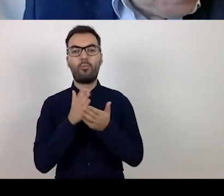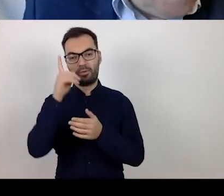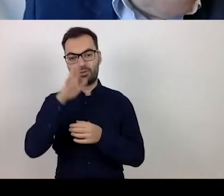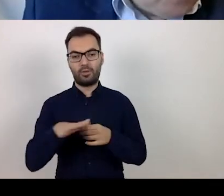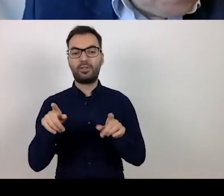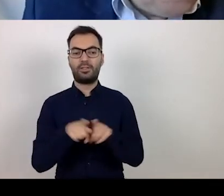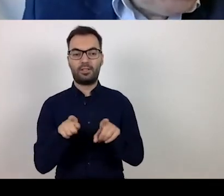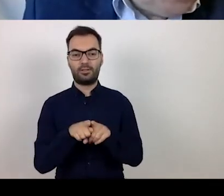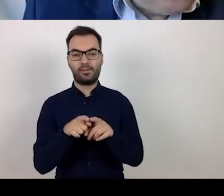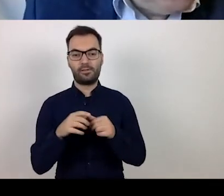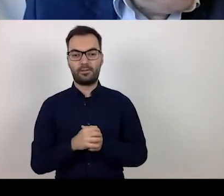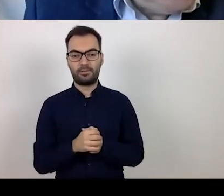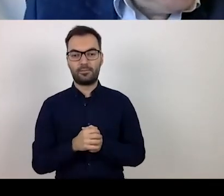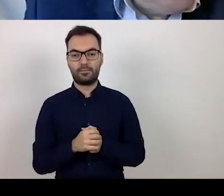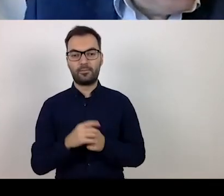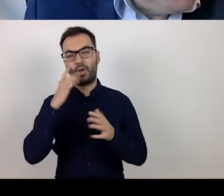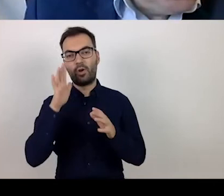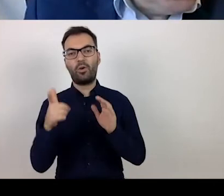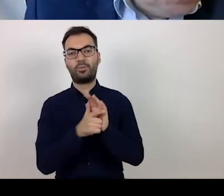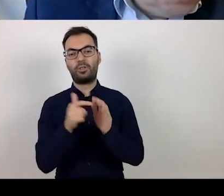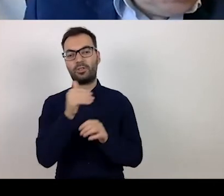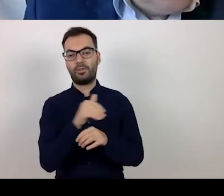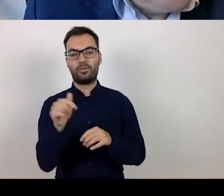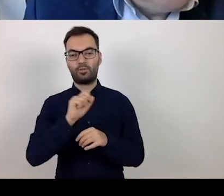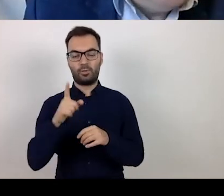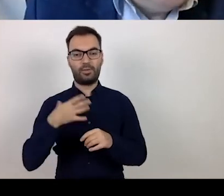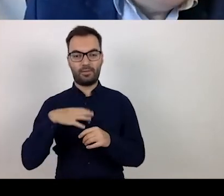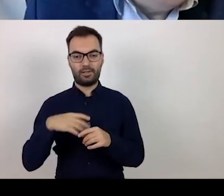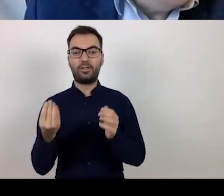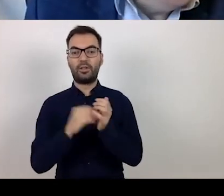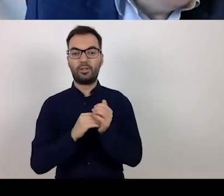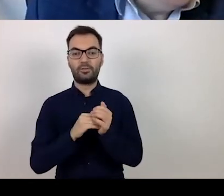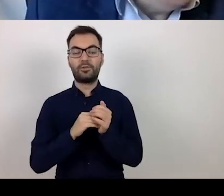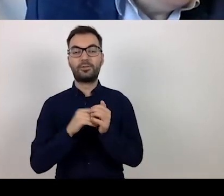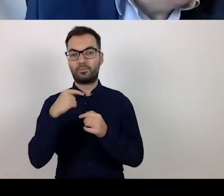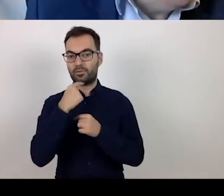we are talking here of about 17 million zlotys. In addition, it should be stressed